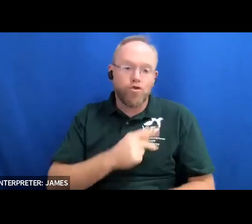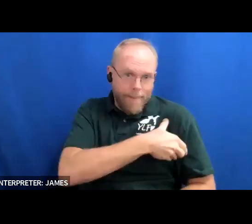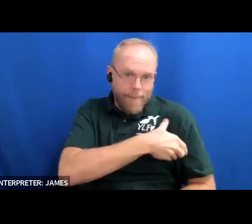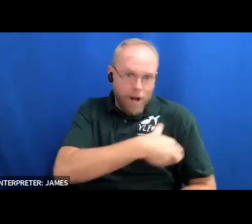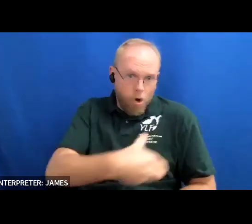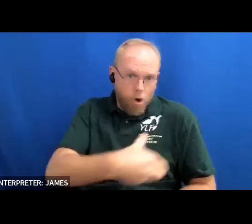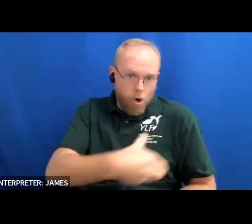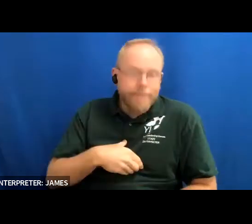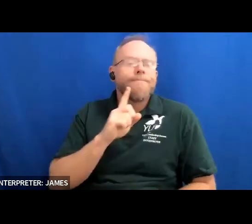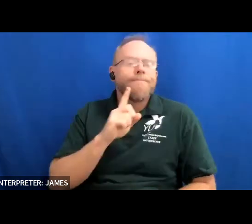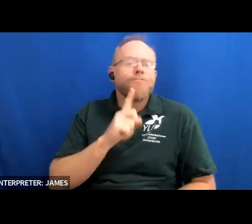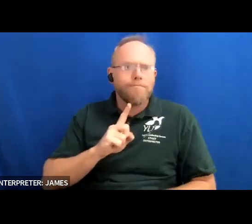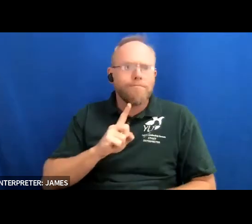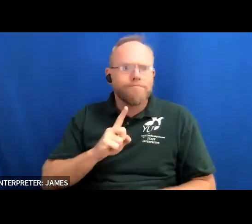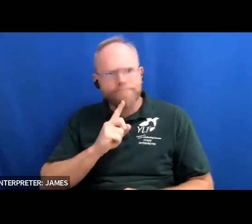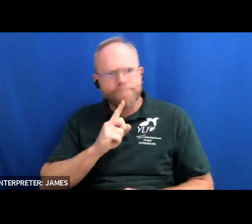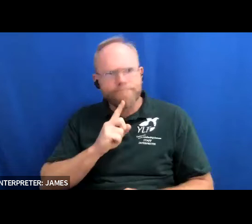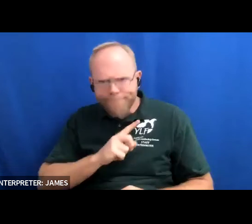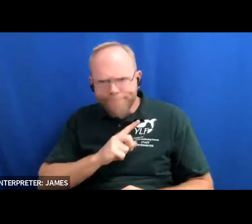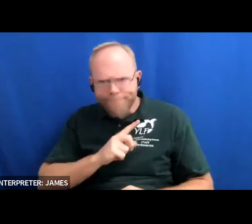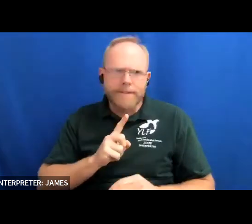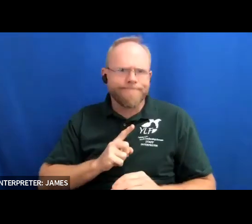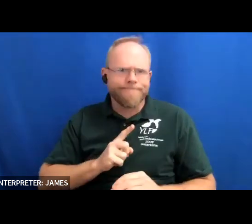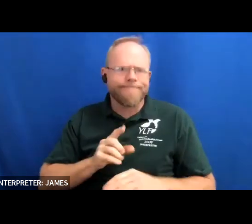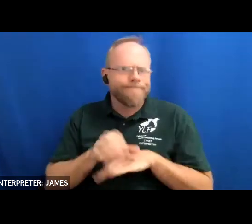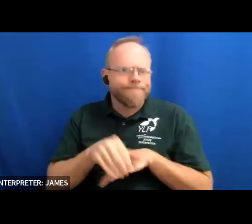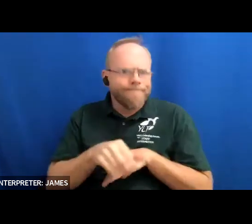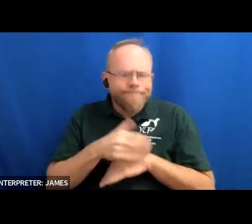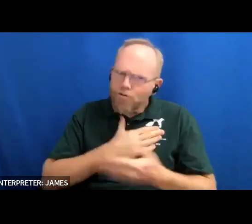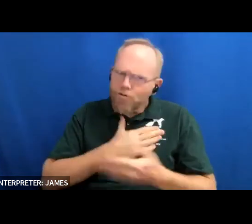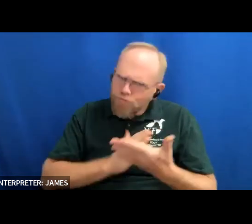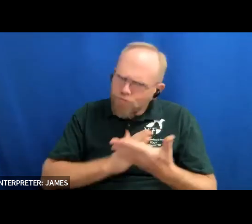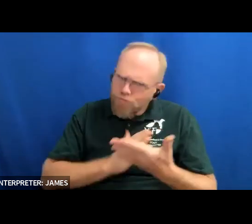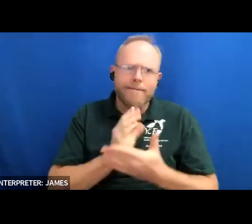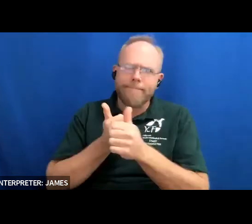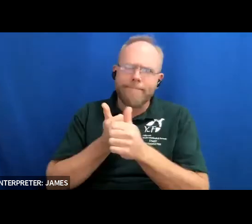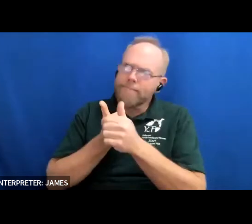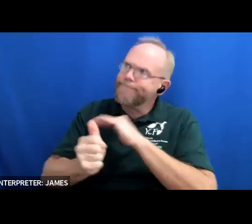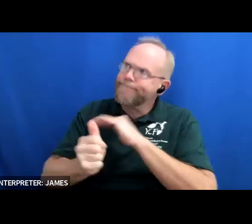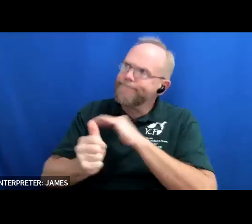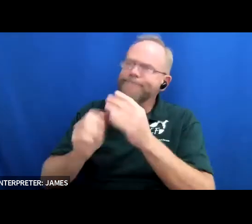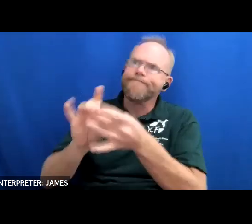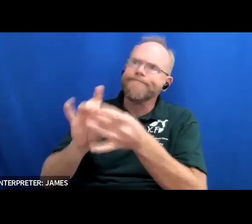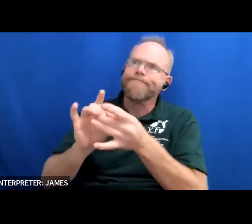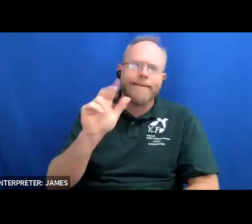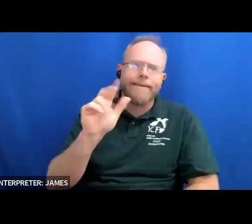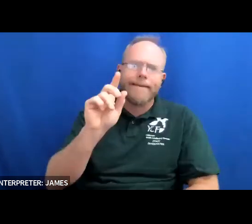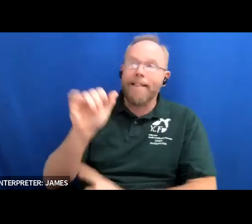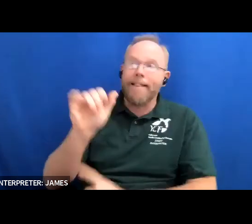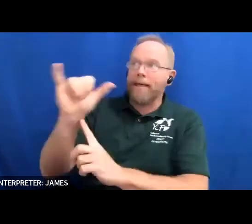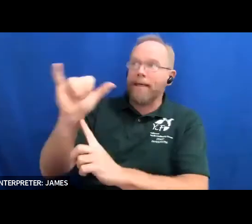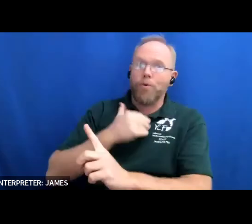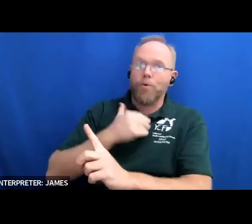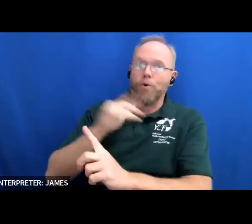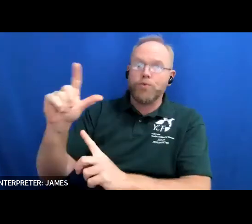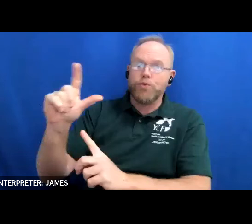enforce my rights under the ada the ada is our tool but we are the ones who give it its power